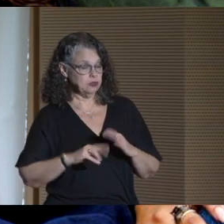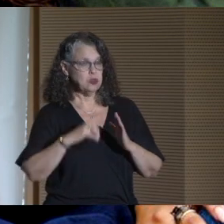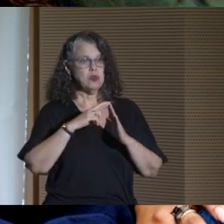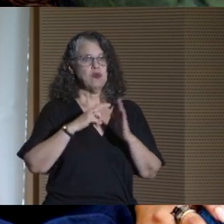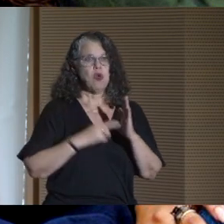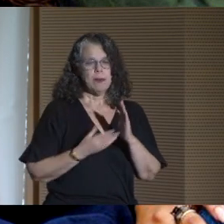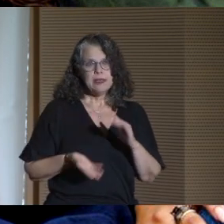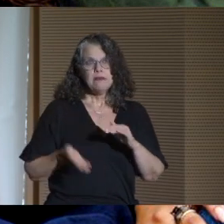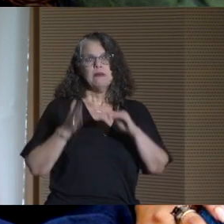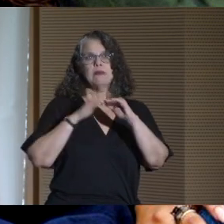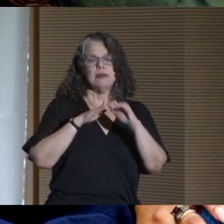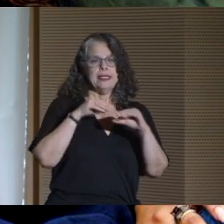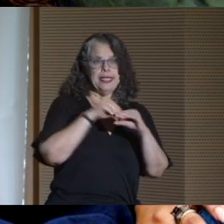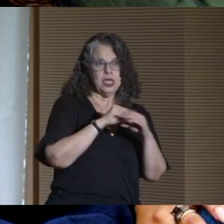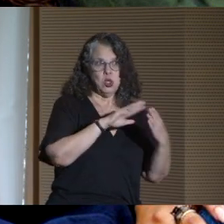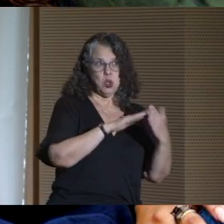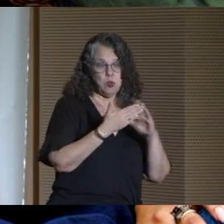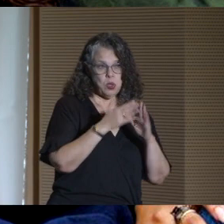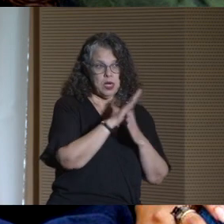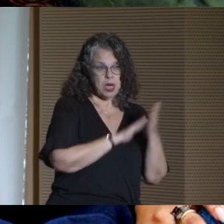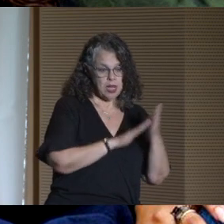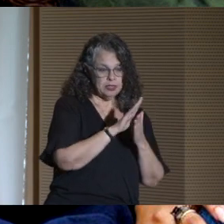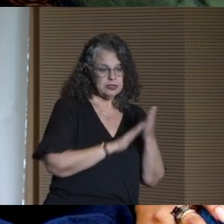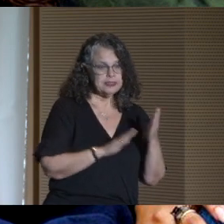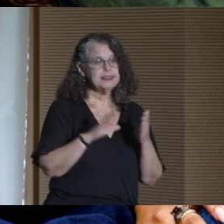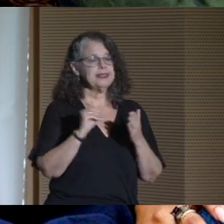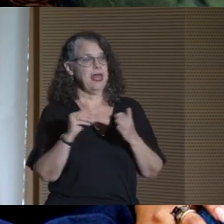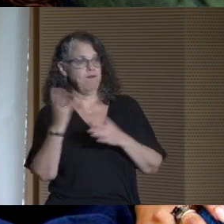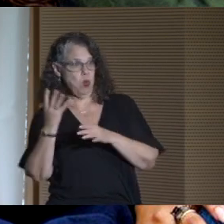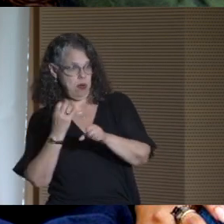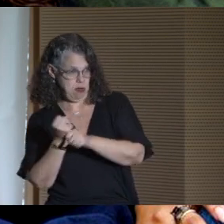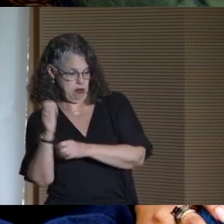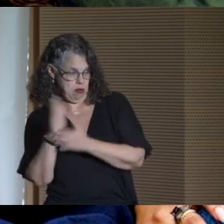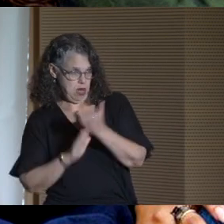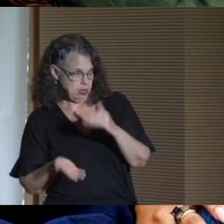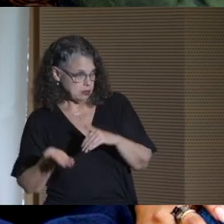Enrollment is up at our community colleges. It is up at our senior colleges.